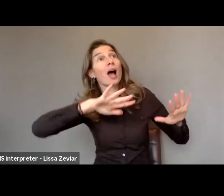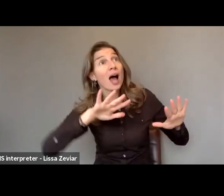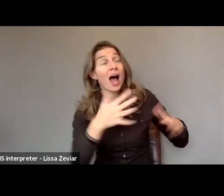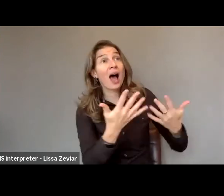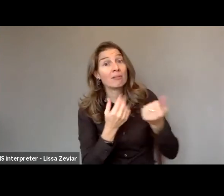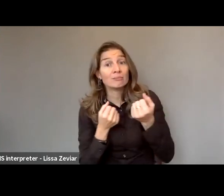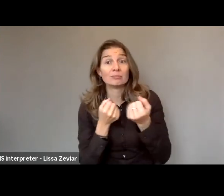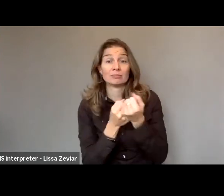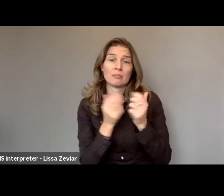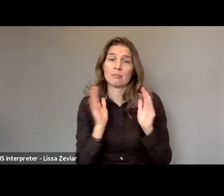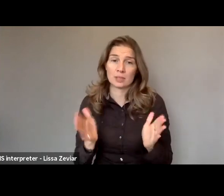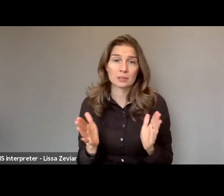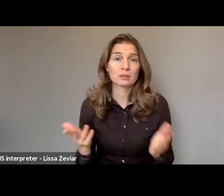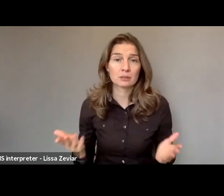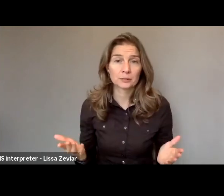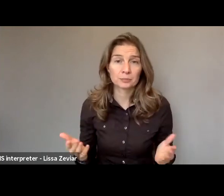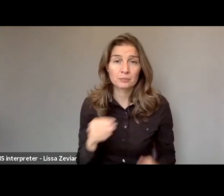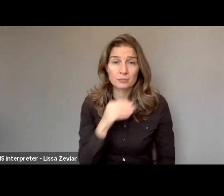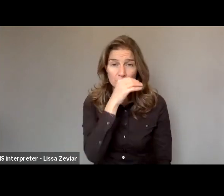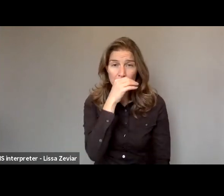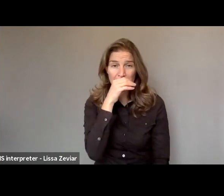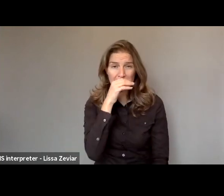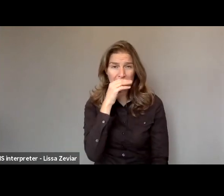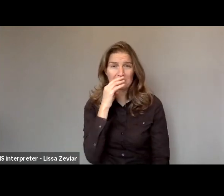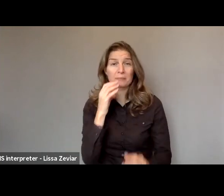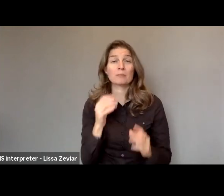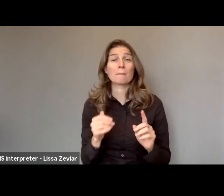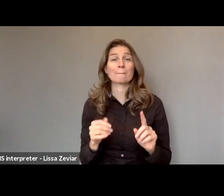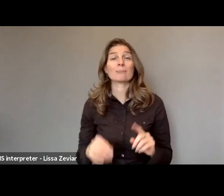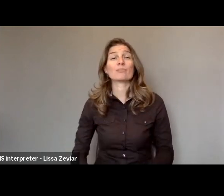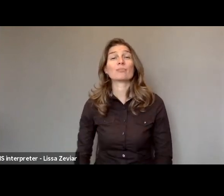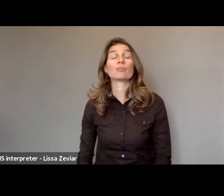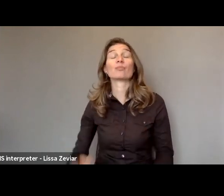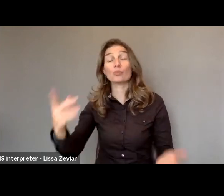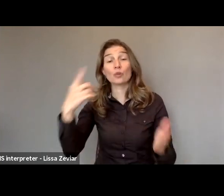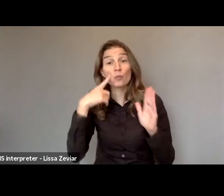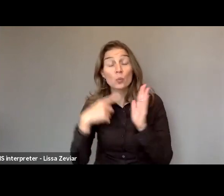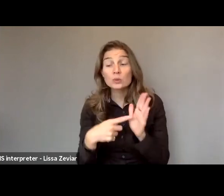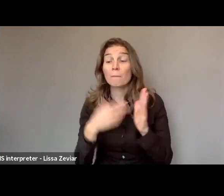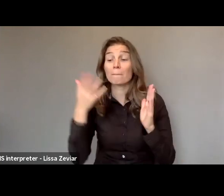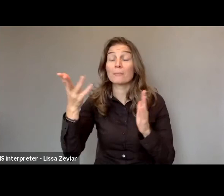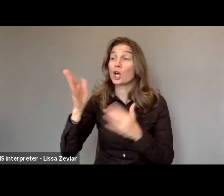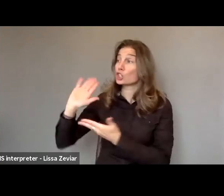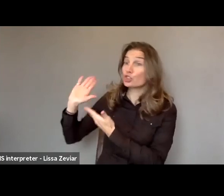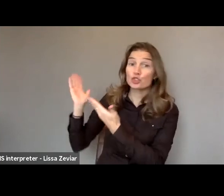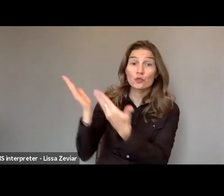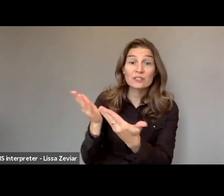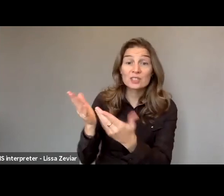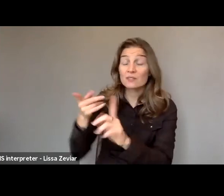We've been calling on all Member States to declare all the services to protect women, victims of violence essential.